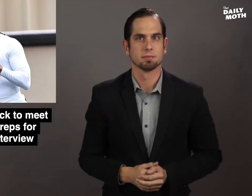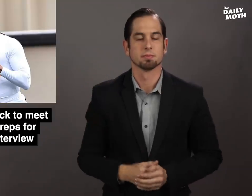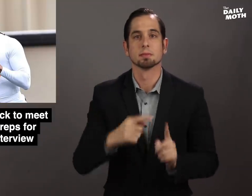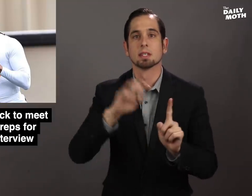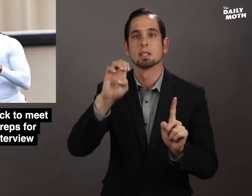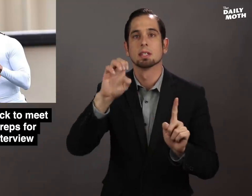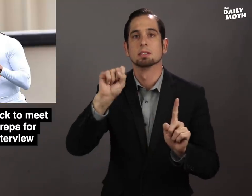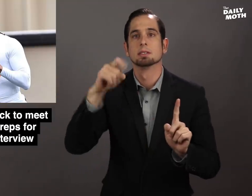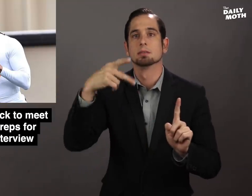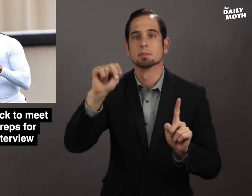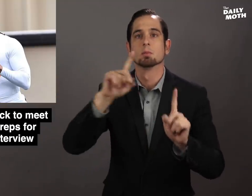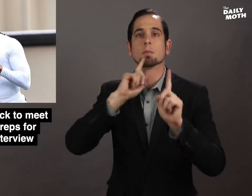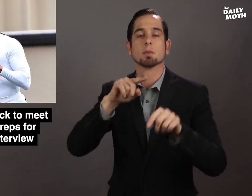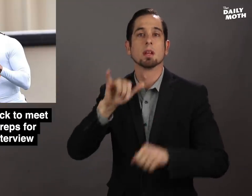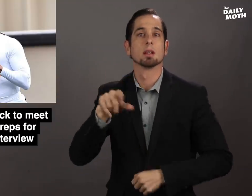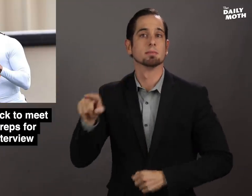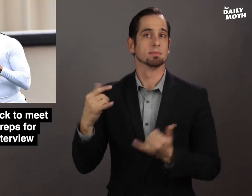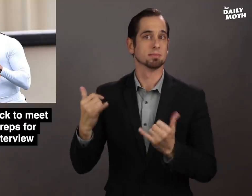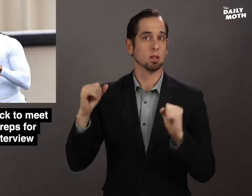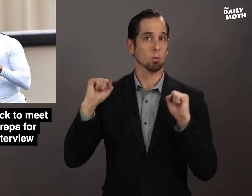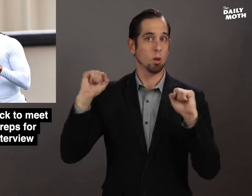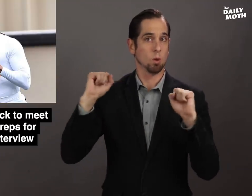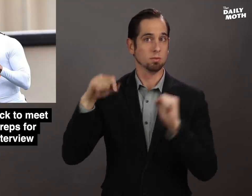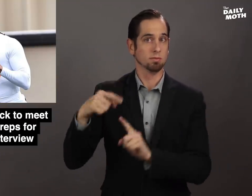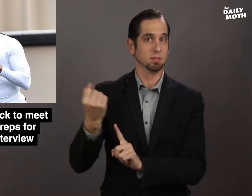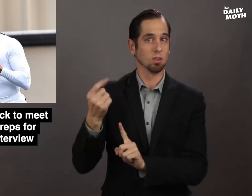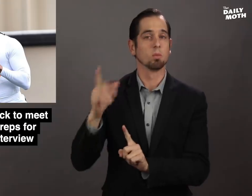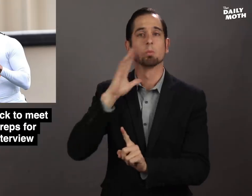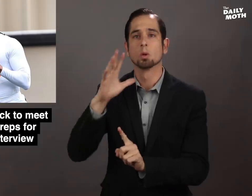ESPN reported that the workout on Saturday will